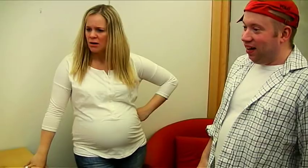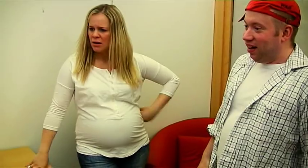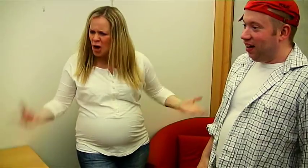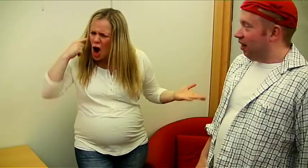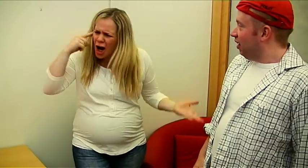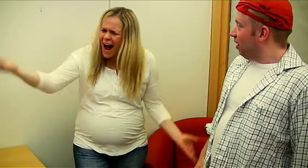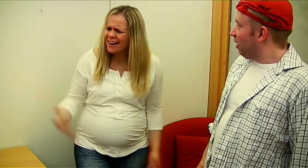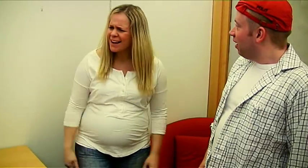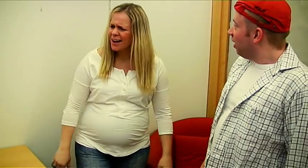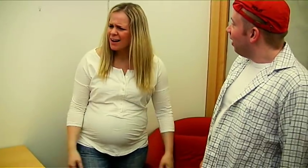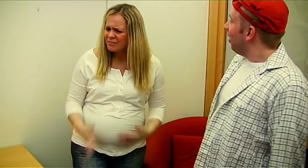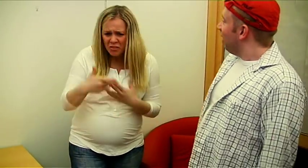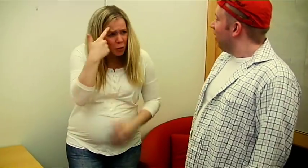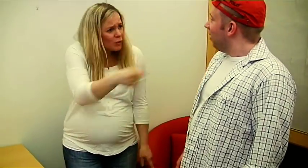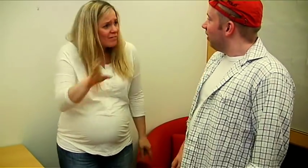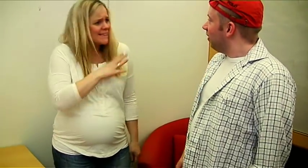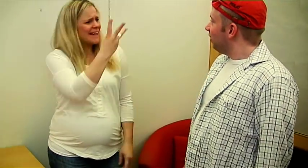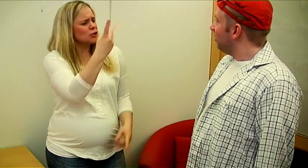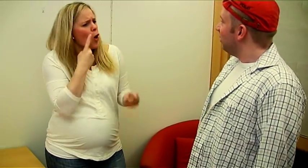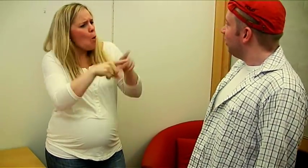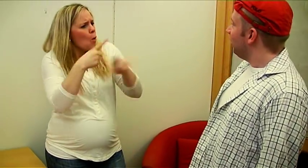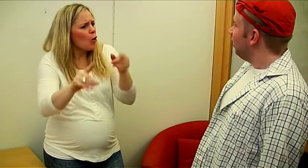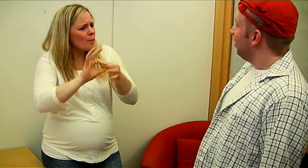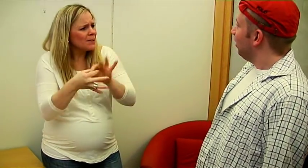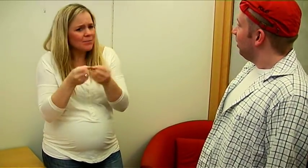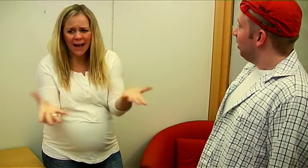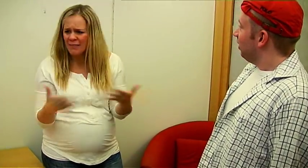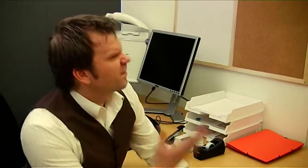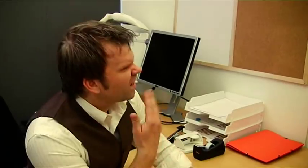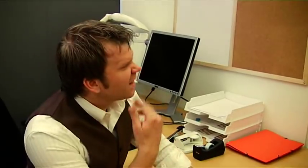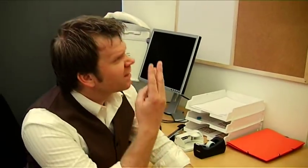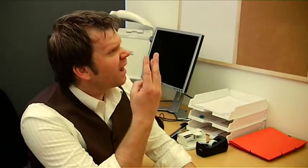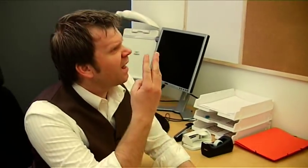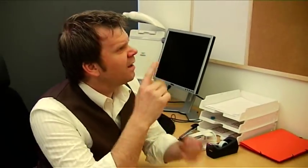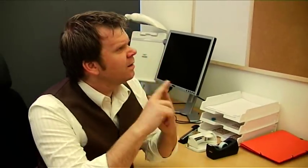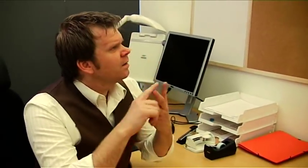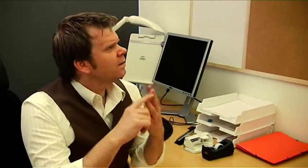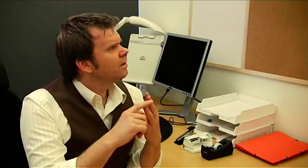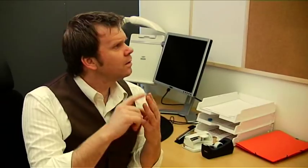Why, she is hearing! Why do you think there are three different Olympic games? Three?